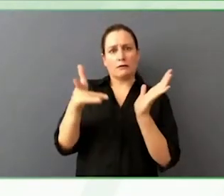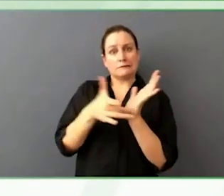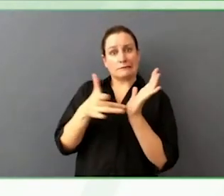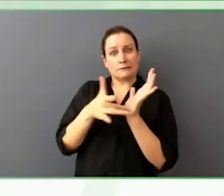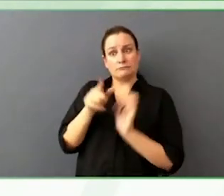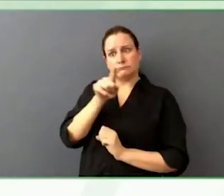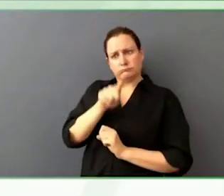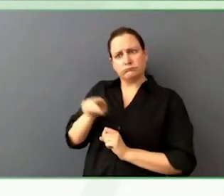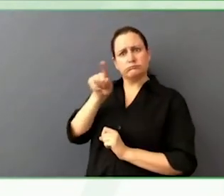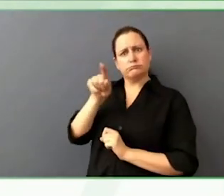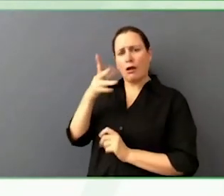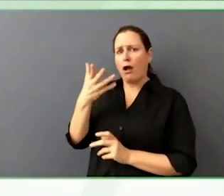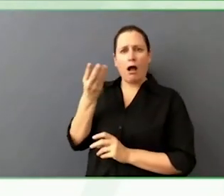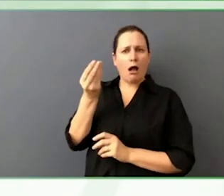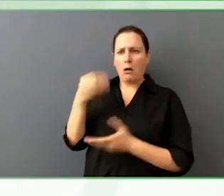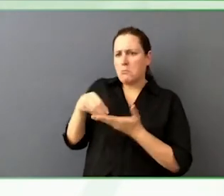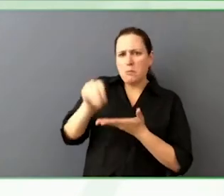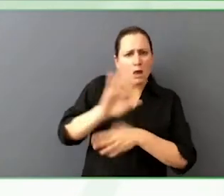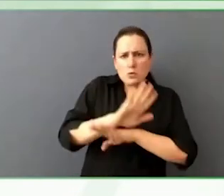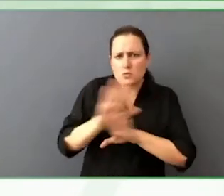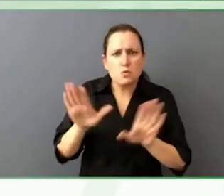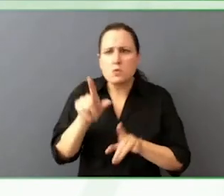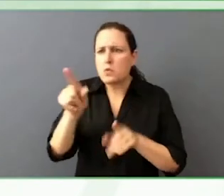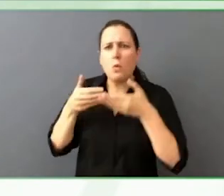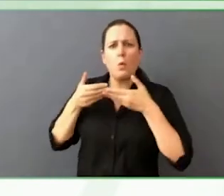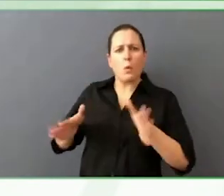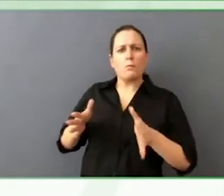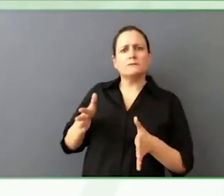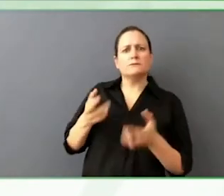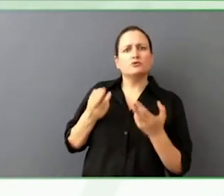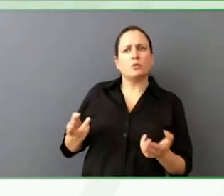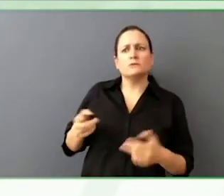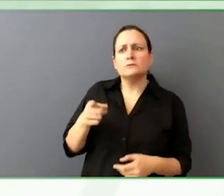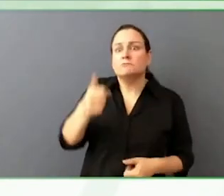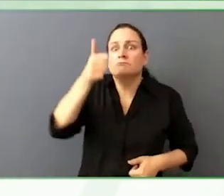I cannot give any promises, it is only in the job but it comes to